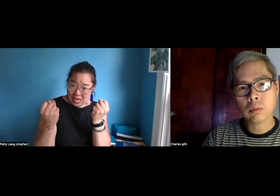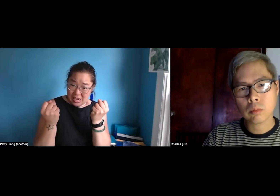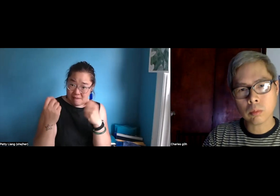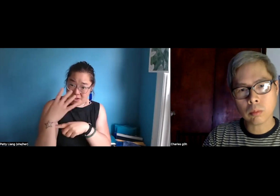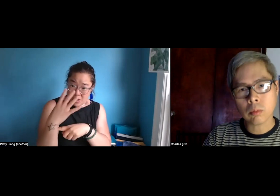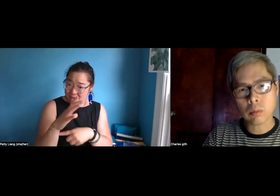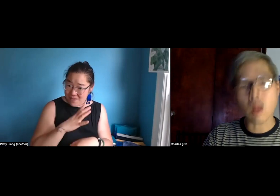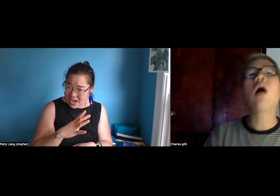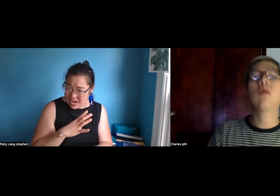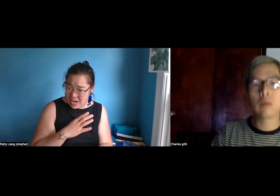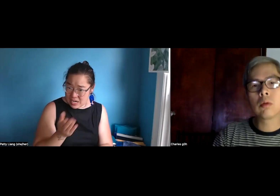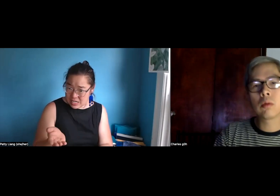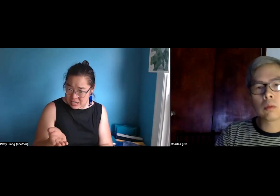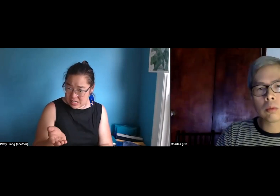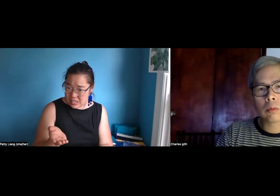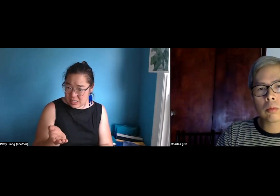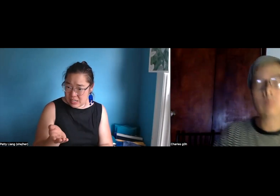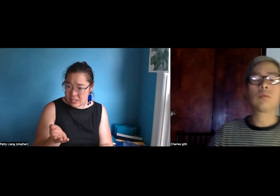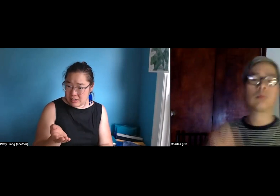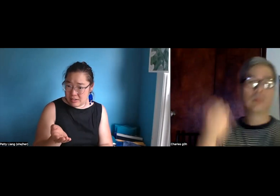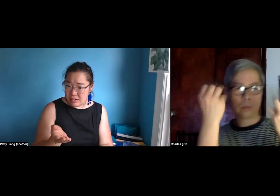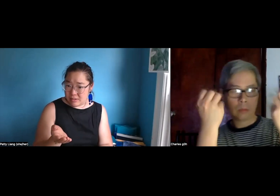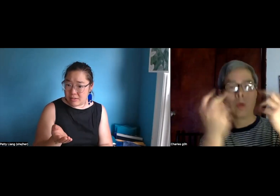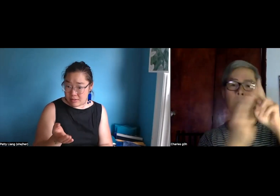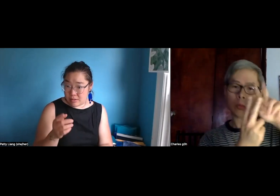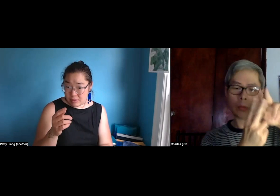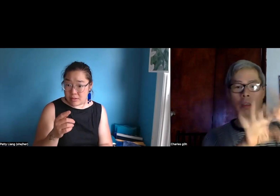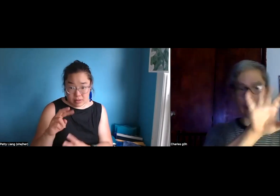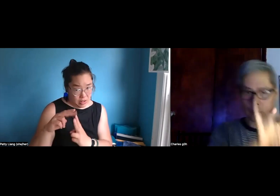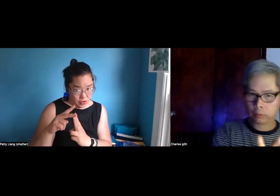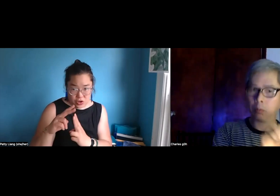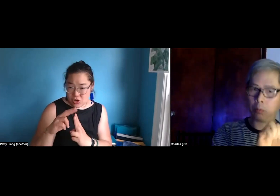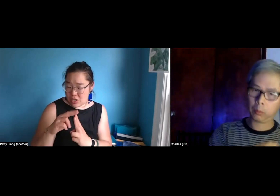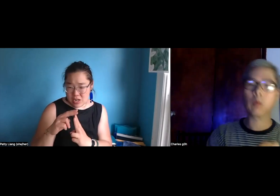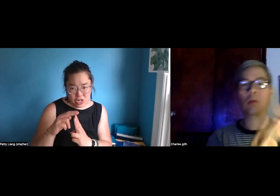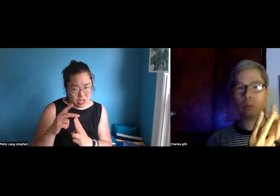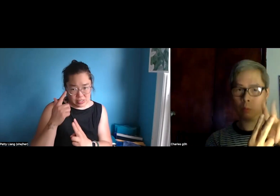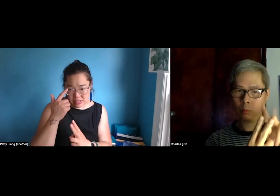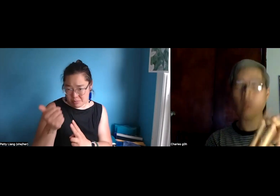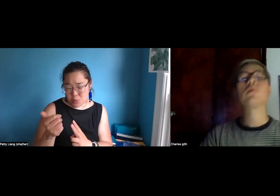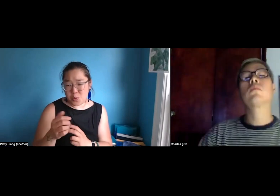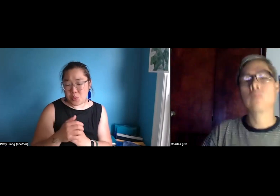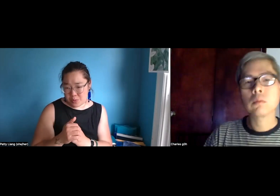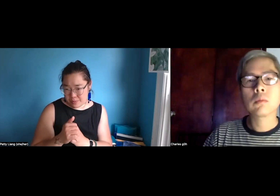If you're more comfortable signing, you can video - video yourself and send in a signed submission. Okay. So you can do either.